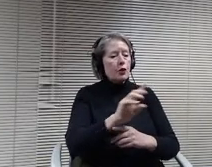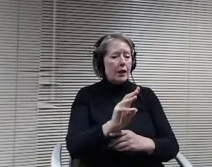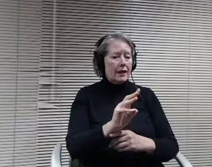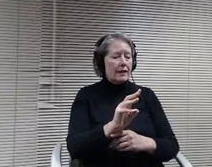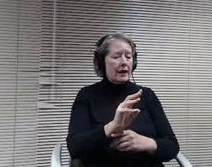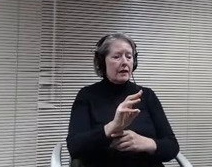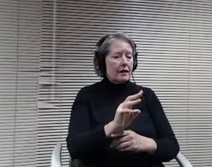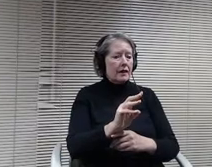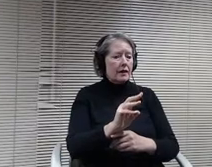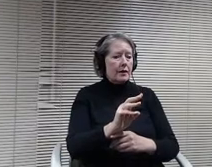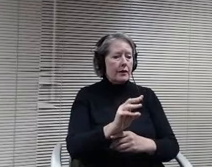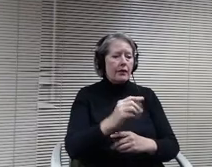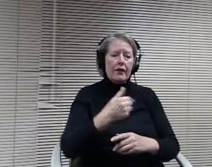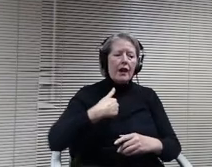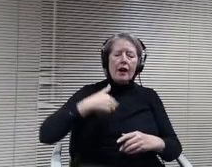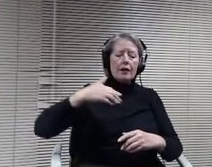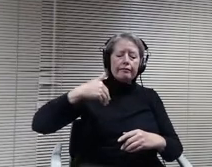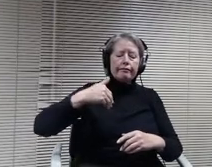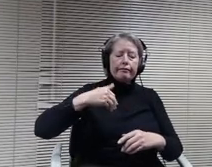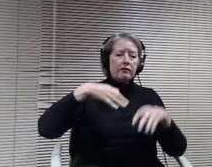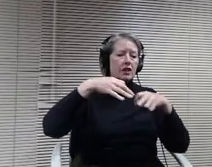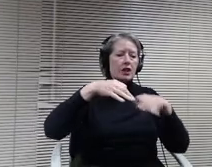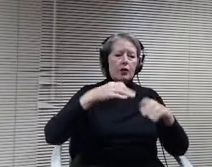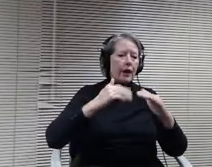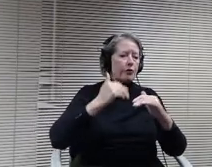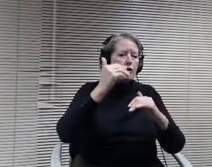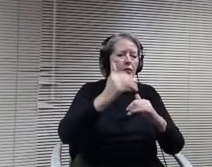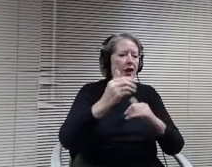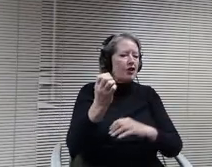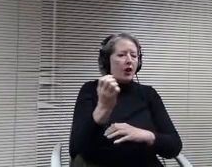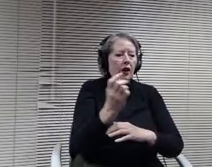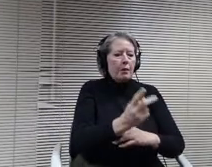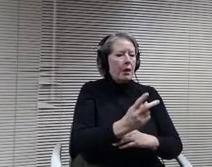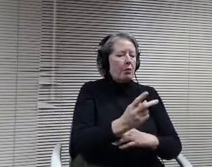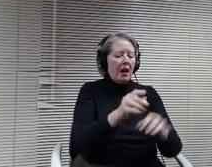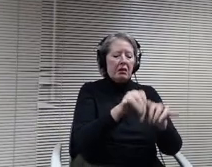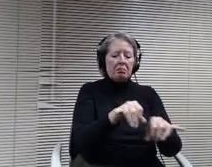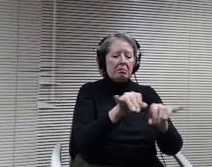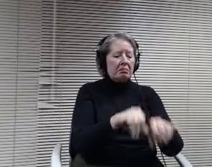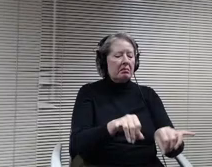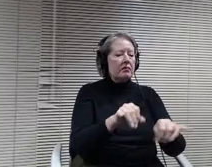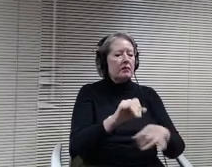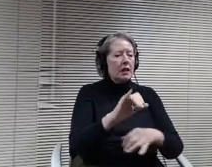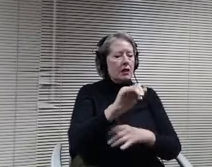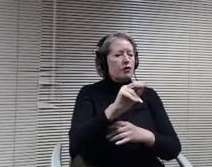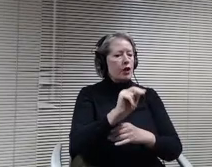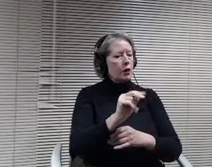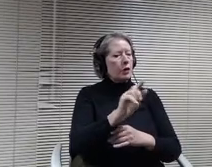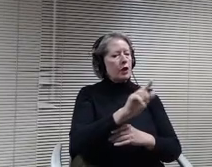they're just coming back on the 26th. And you know, doing what they've been doing perfect. I think those are. Obviously